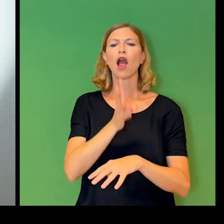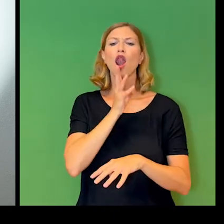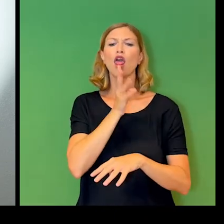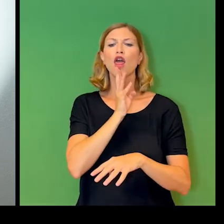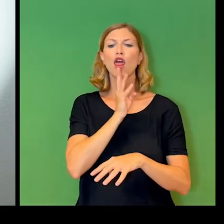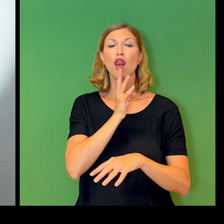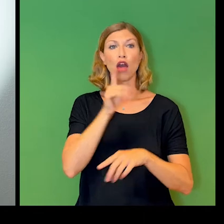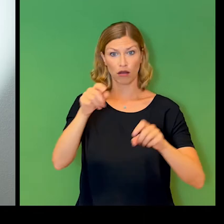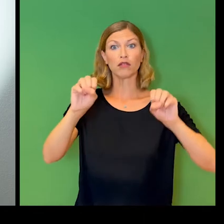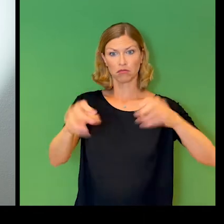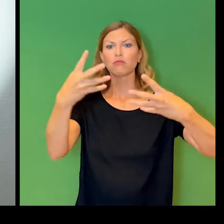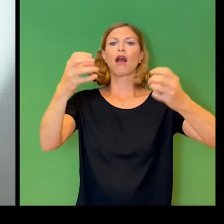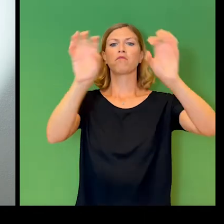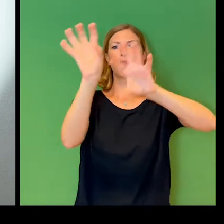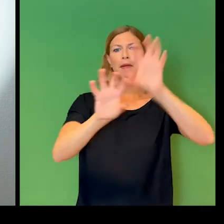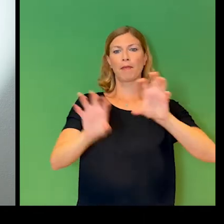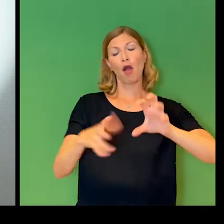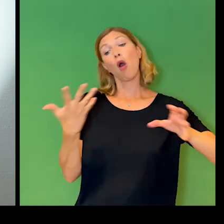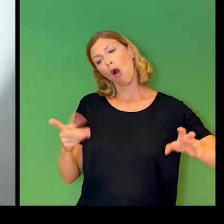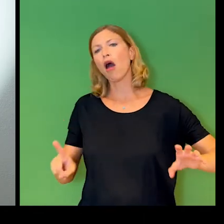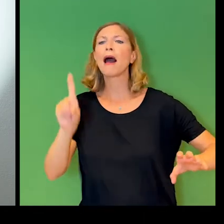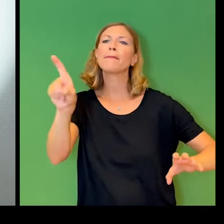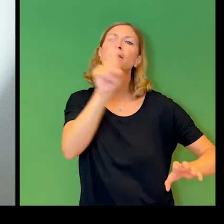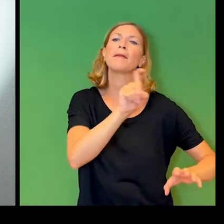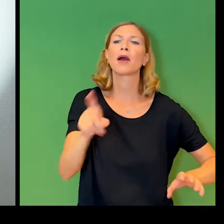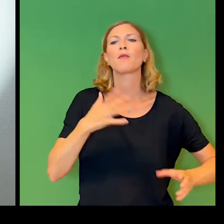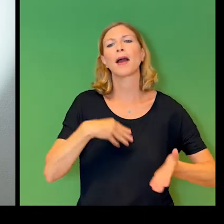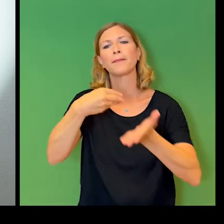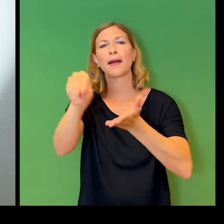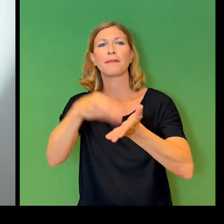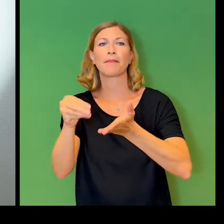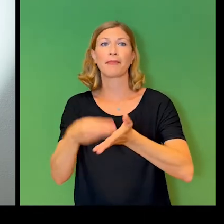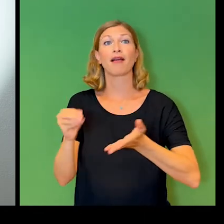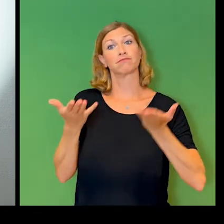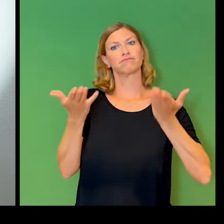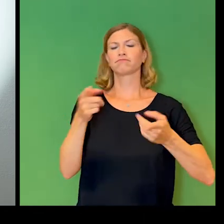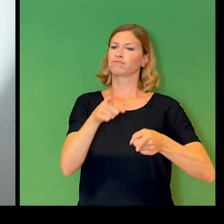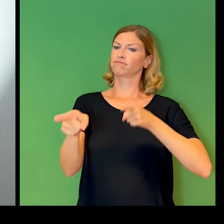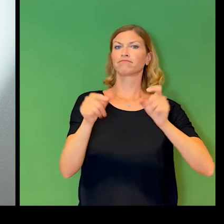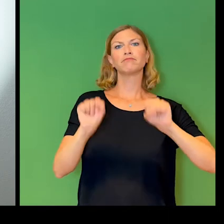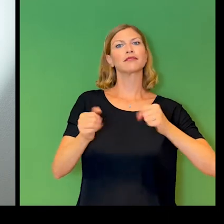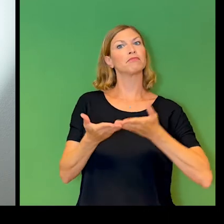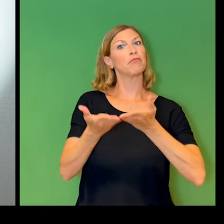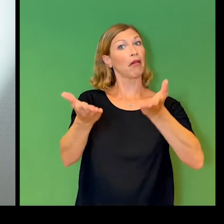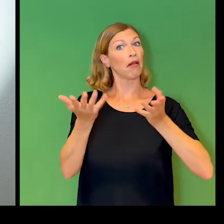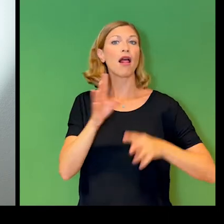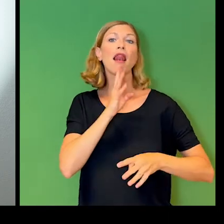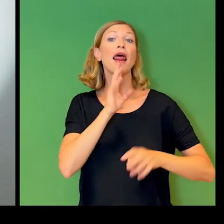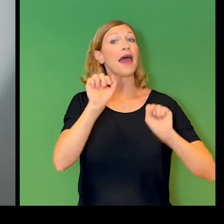This has got great benefits for people who might find it difficult to use traditional technologies to point and click on a website.